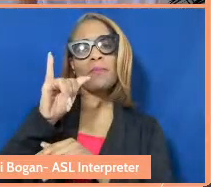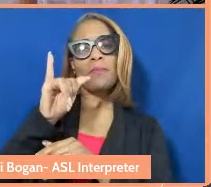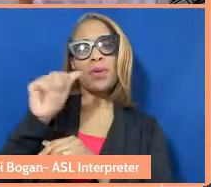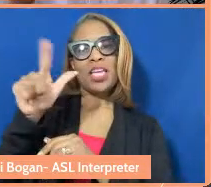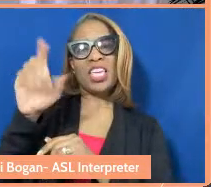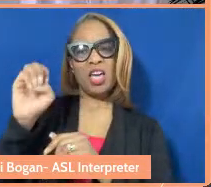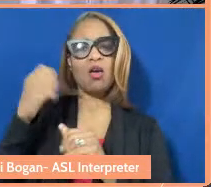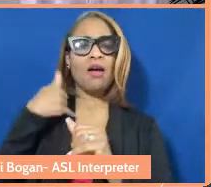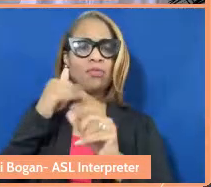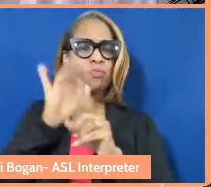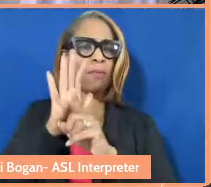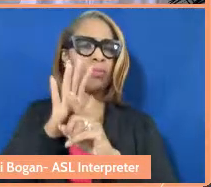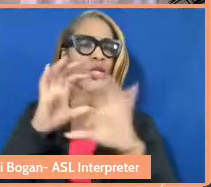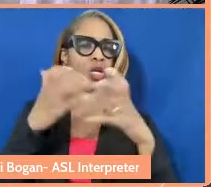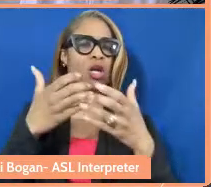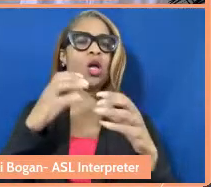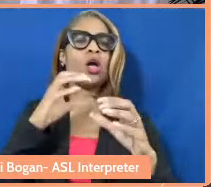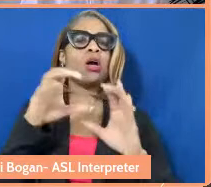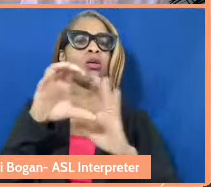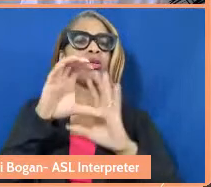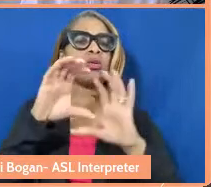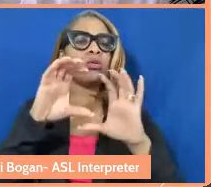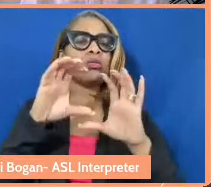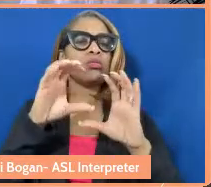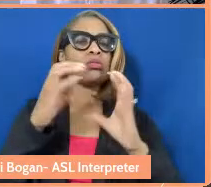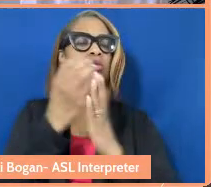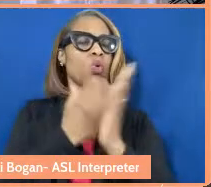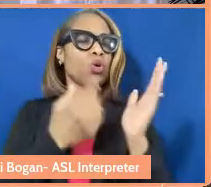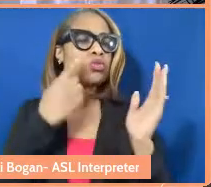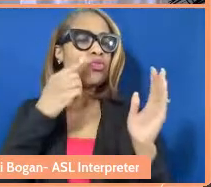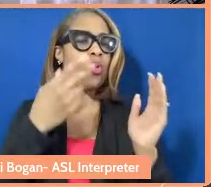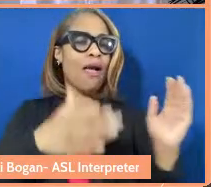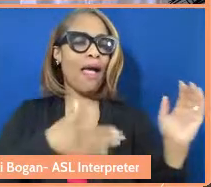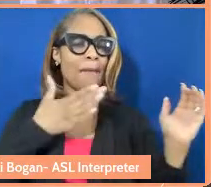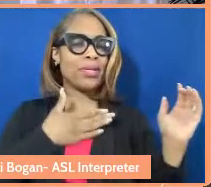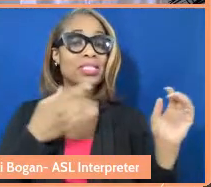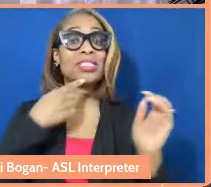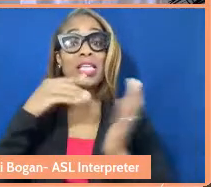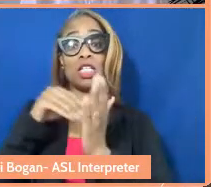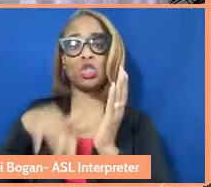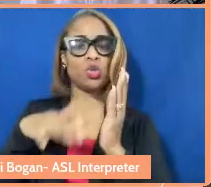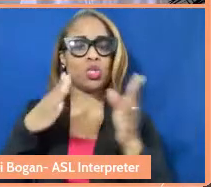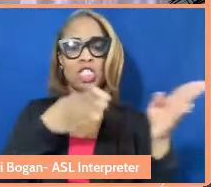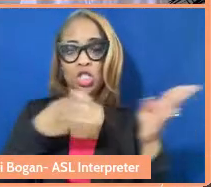happiness. And she talks about the students have shifted. The major reason they want to